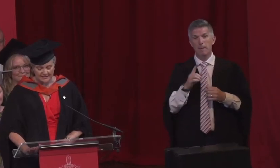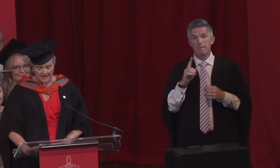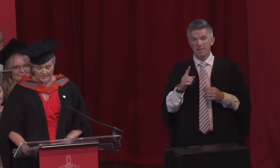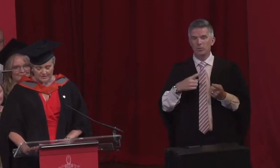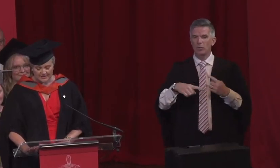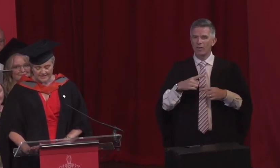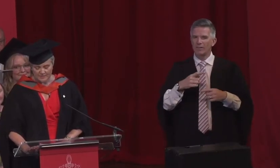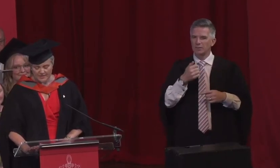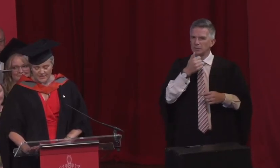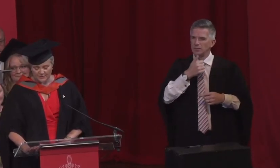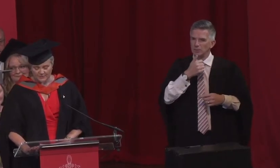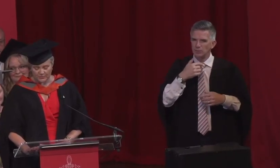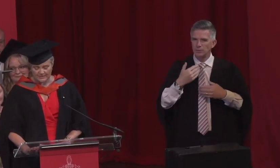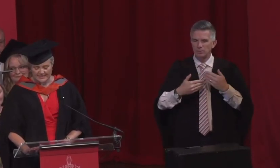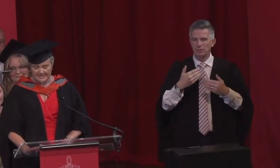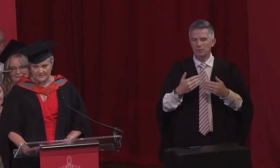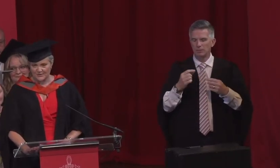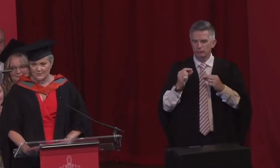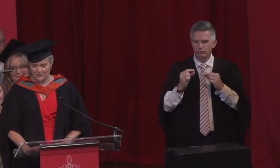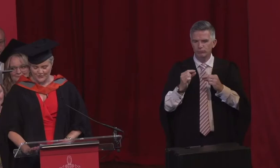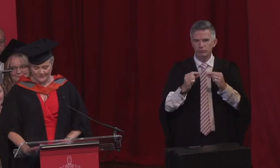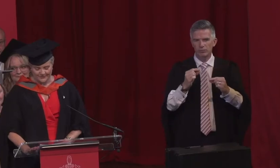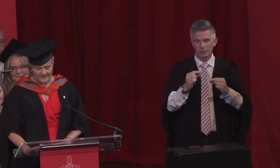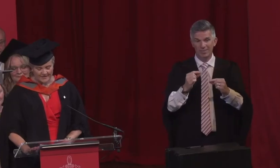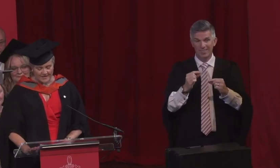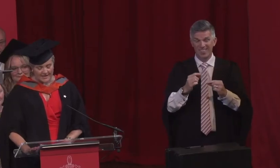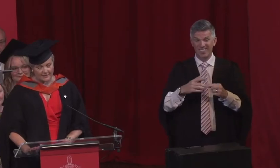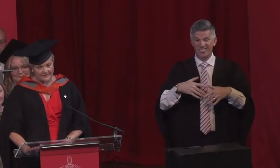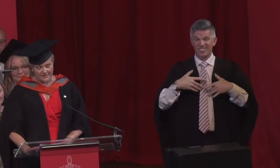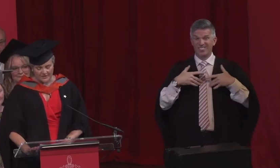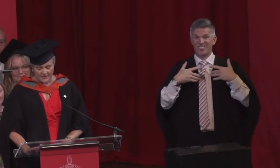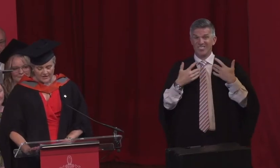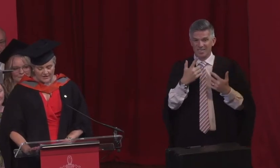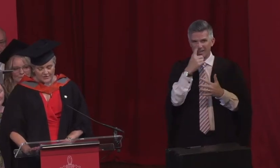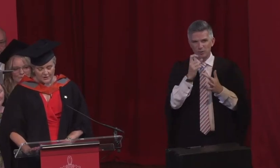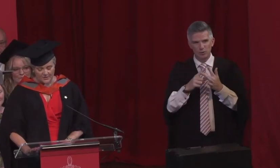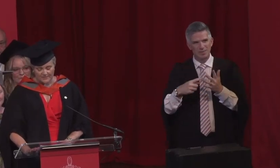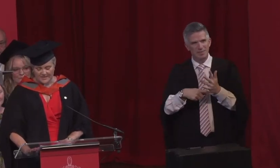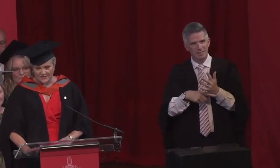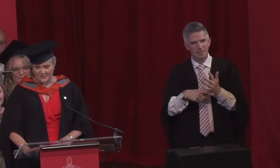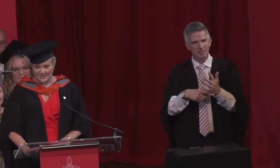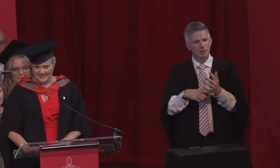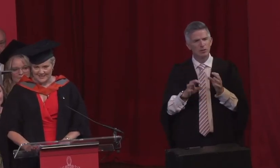but little did we know all these statements were true. However, nobody mentioned a pandemic.